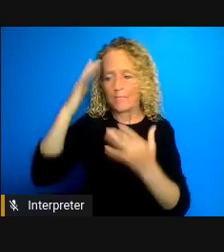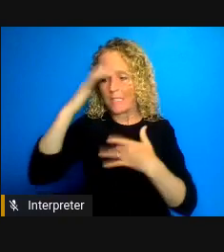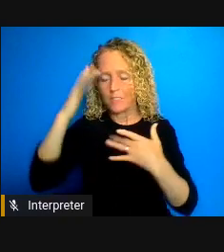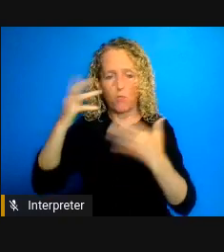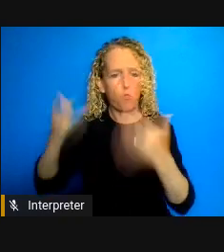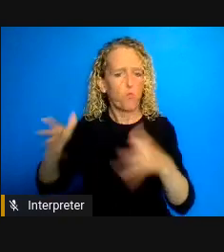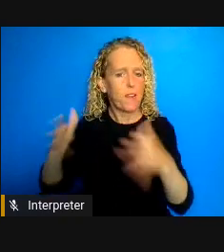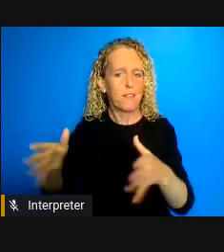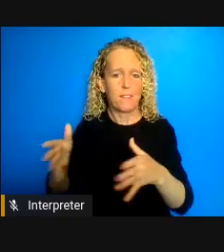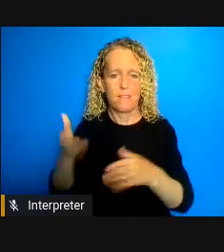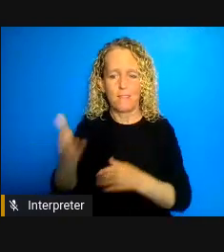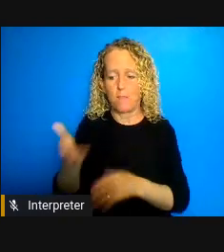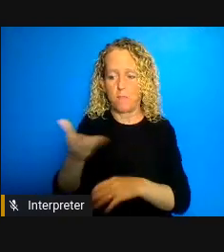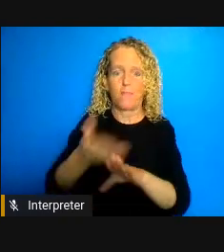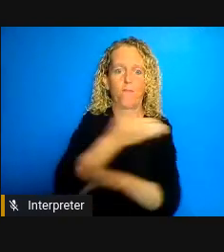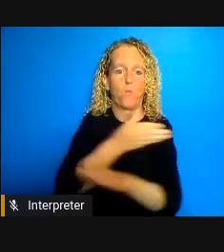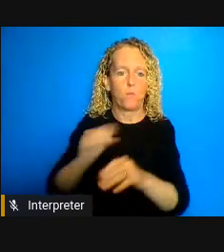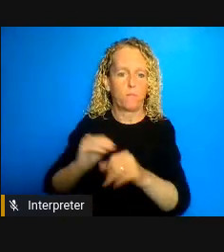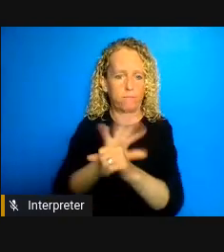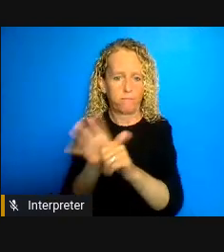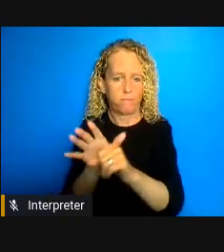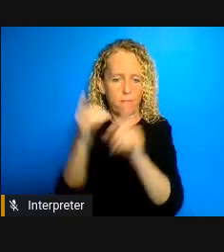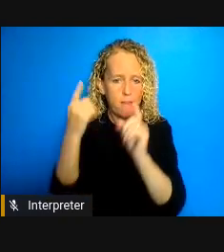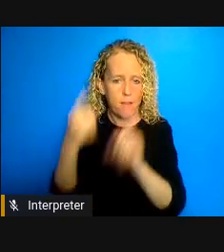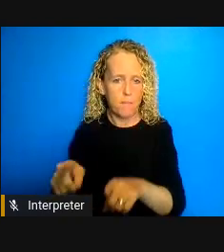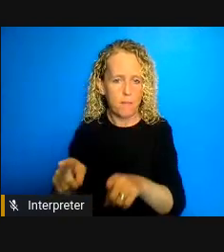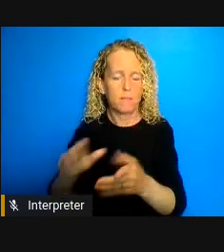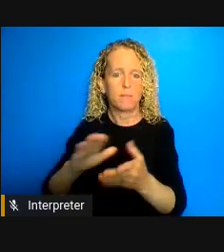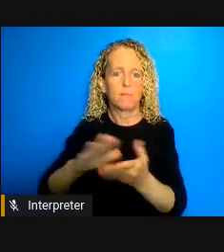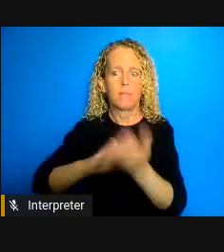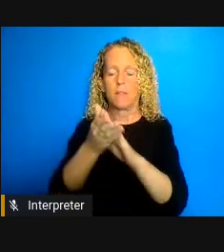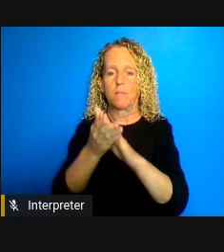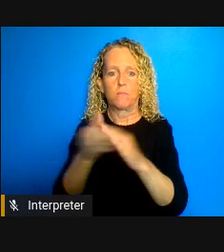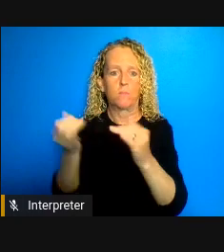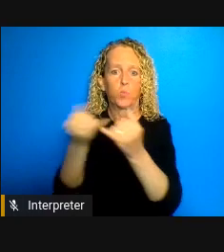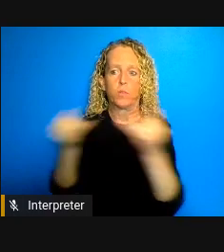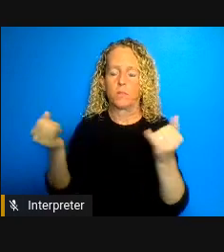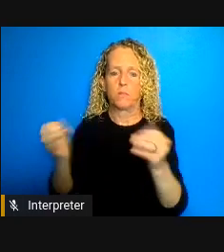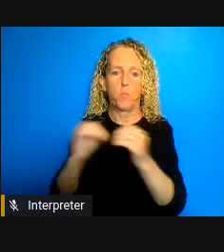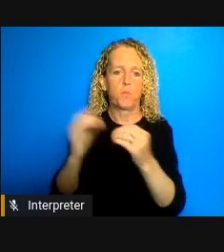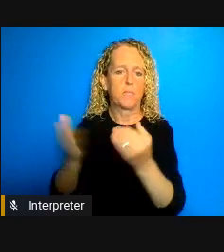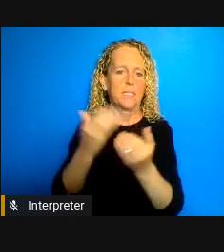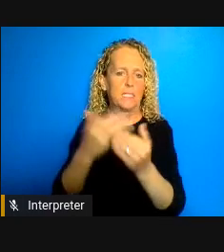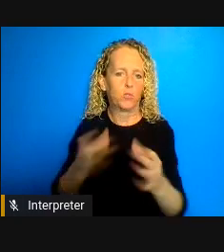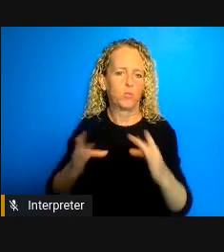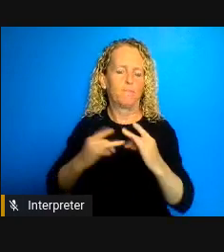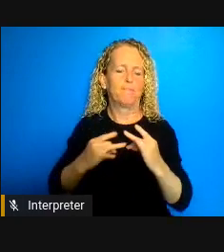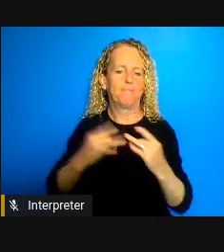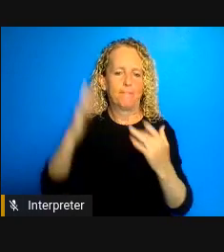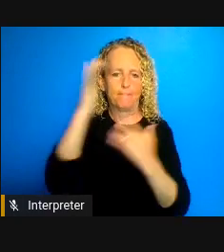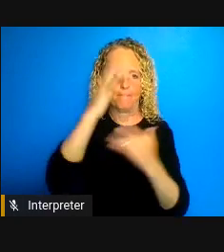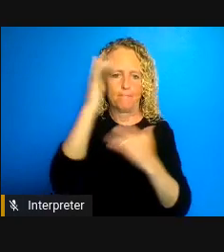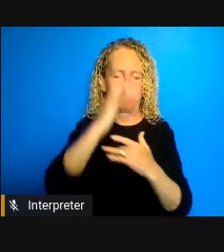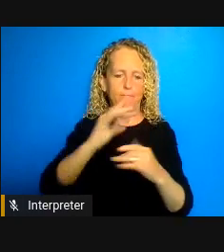COVID-19 so I'll just wind up recognizing that we want to move on to my colleague